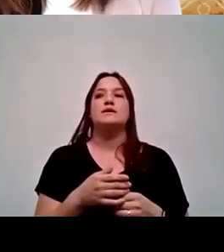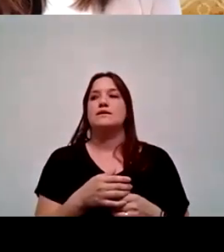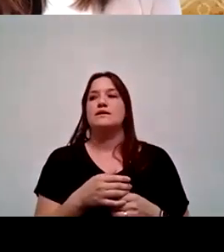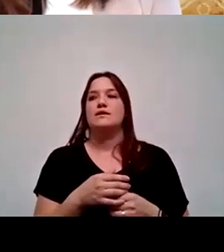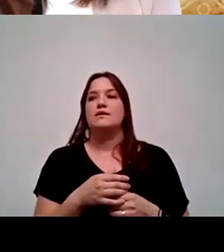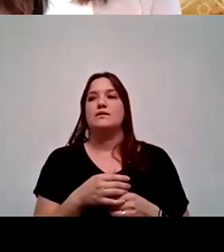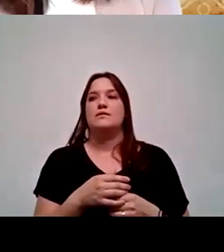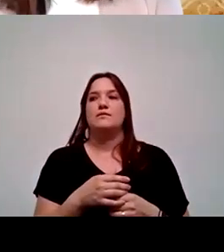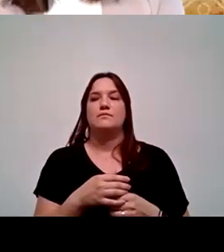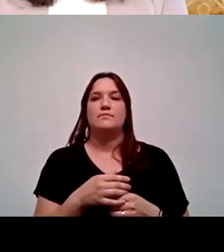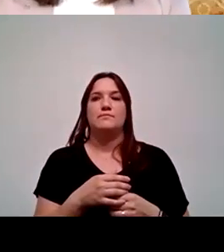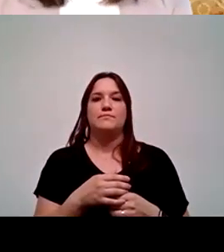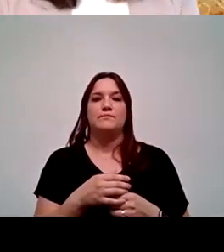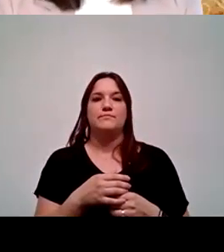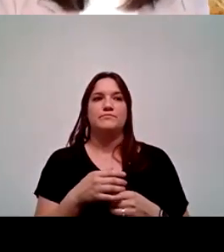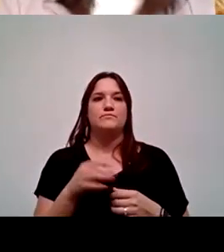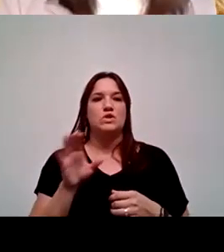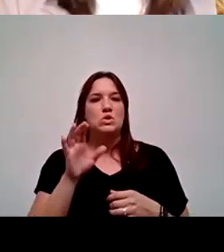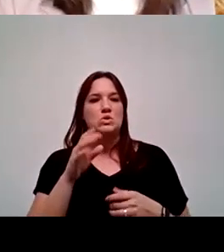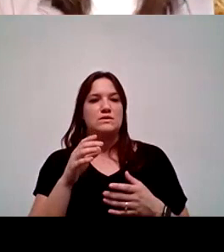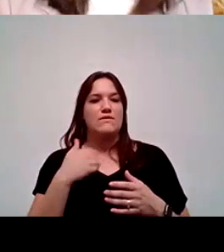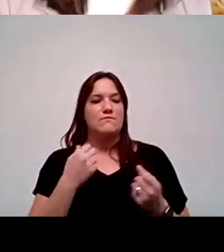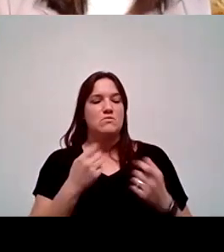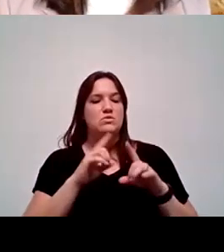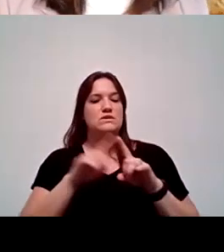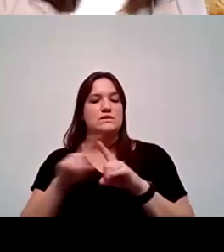looking to develop a multicultural center here on campus, too,